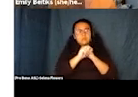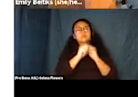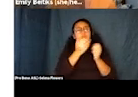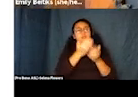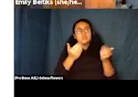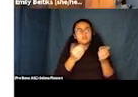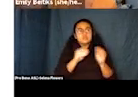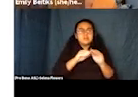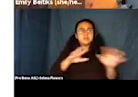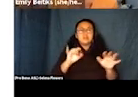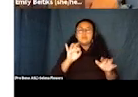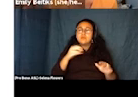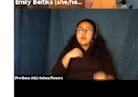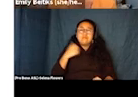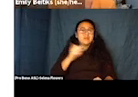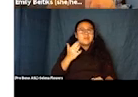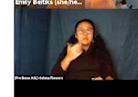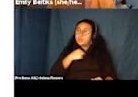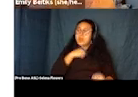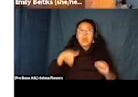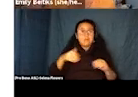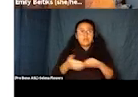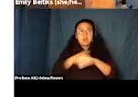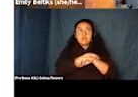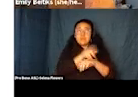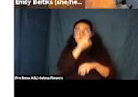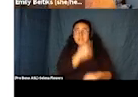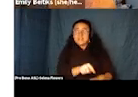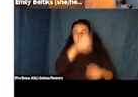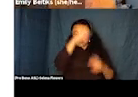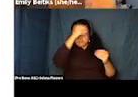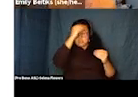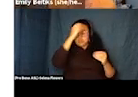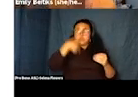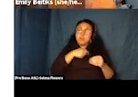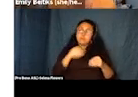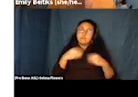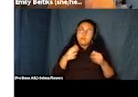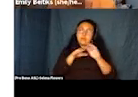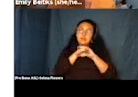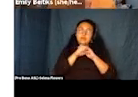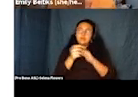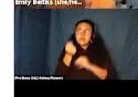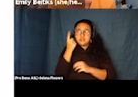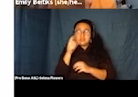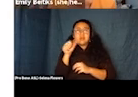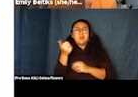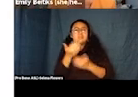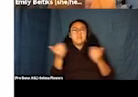have anything we haven't covered on the list of information we give about being is he we get there might be other things we're not even thinking about.